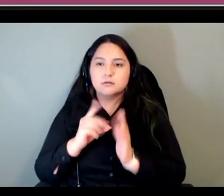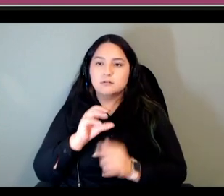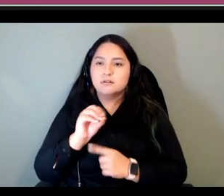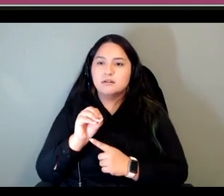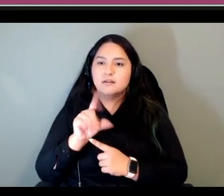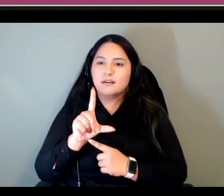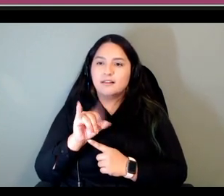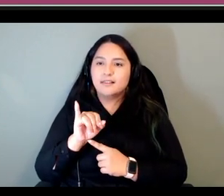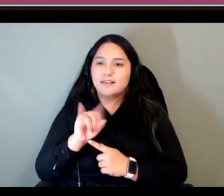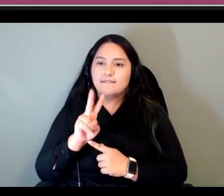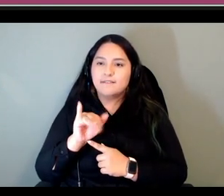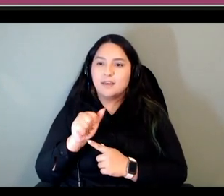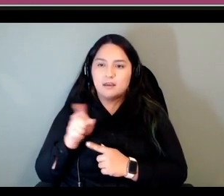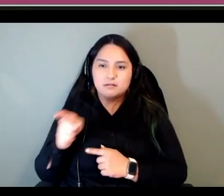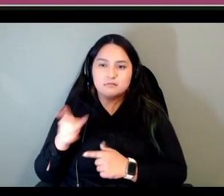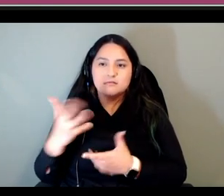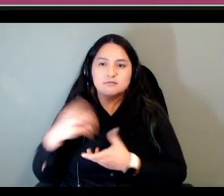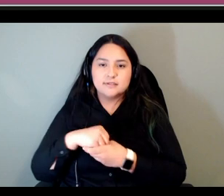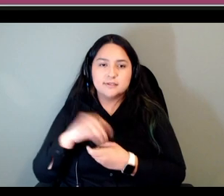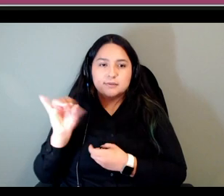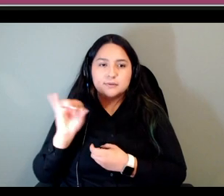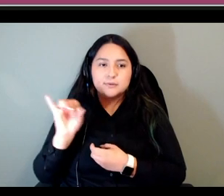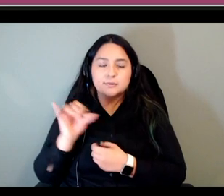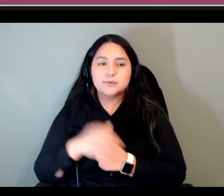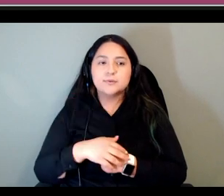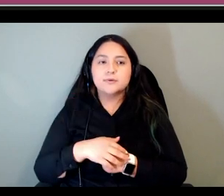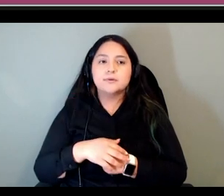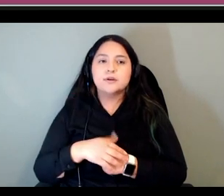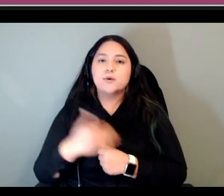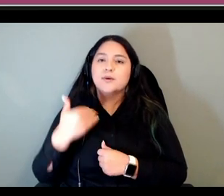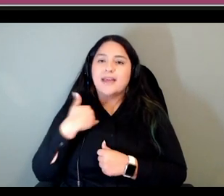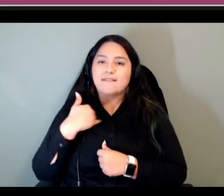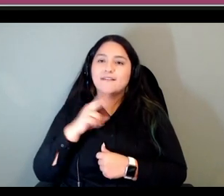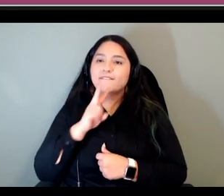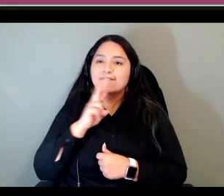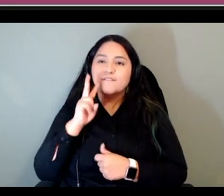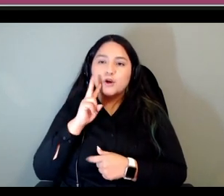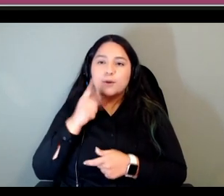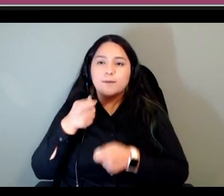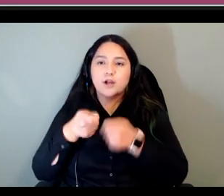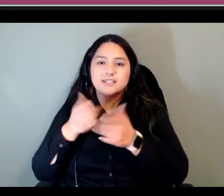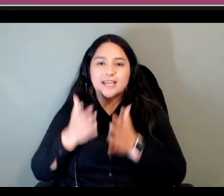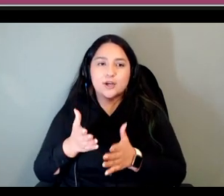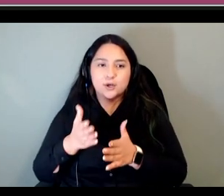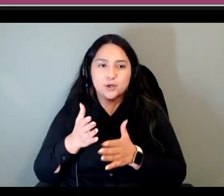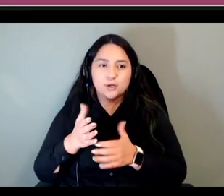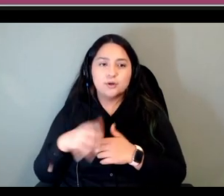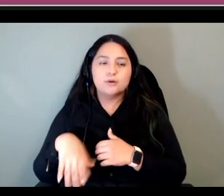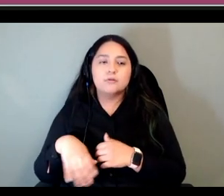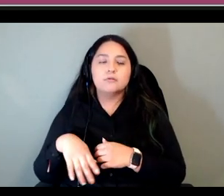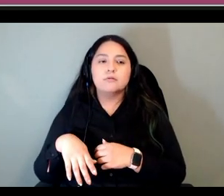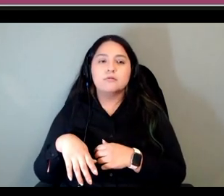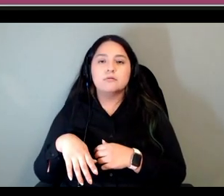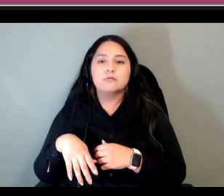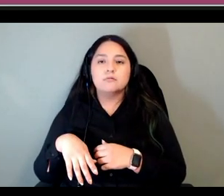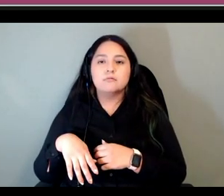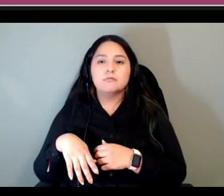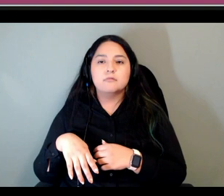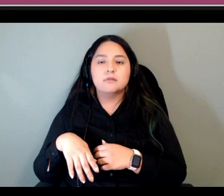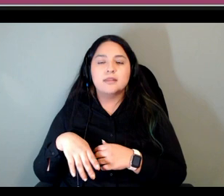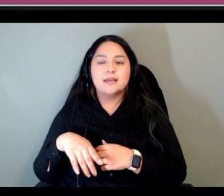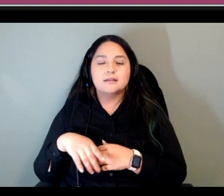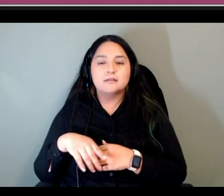a co-lead on and we have a verb conjugator um that is um just coming out in another version